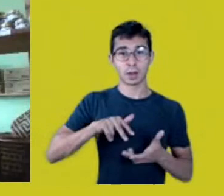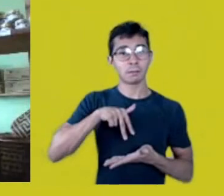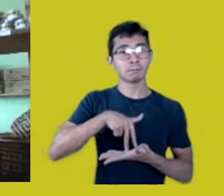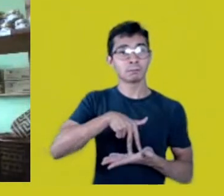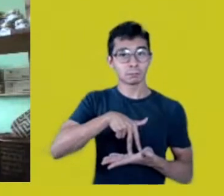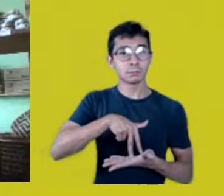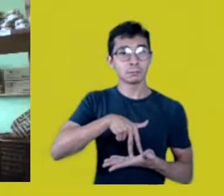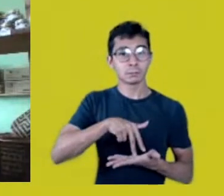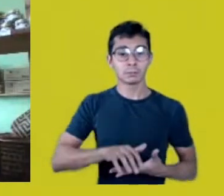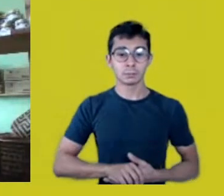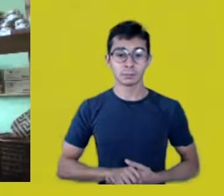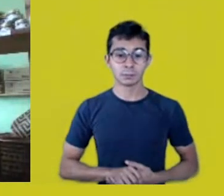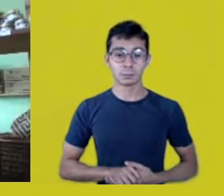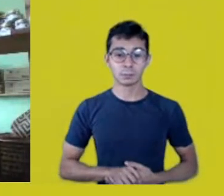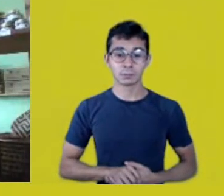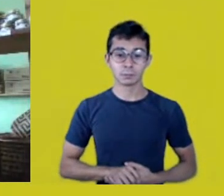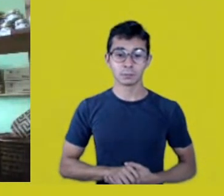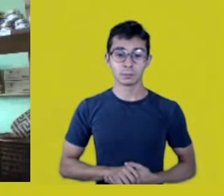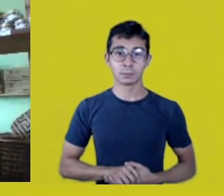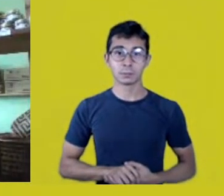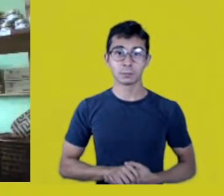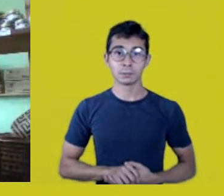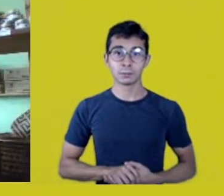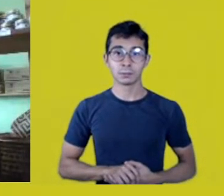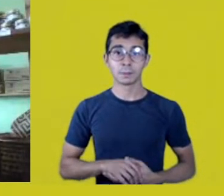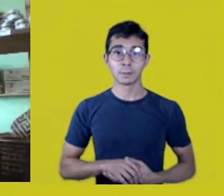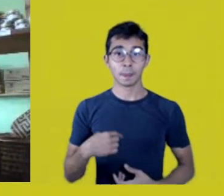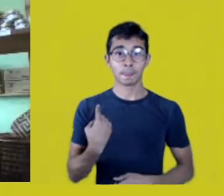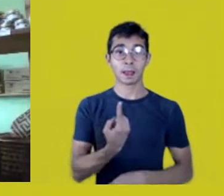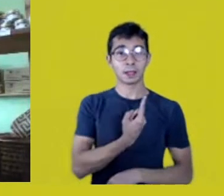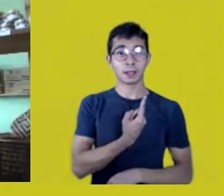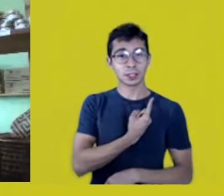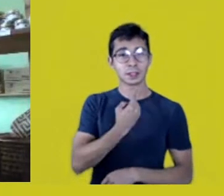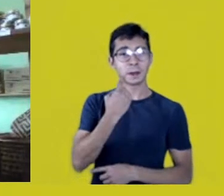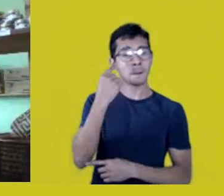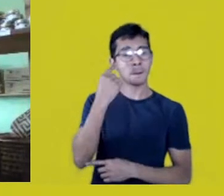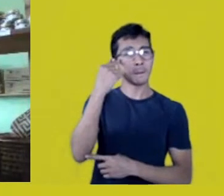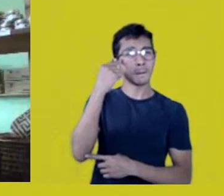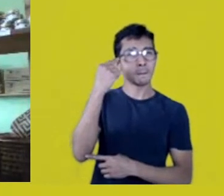The choices we make when we think about these questions,